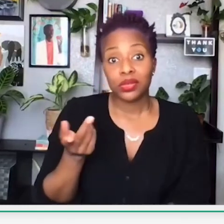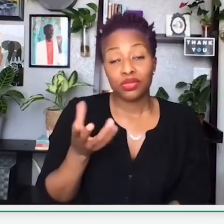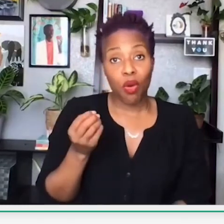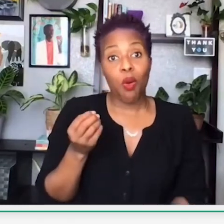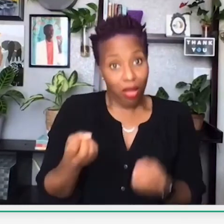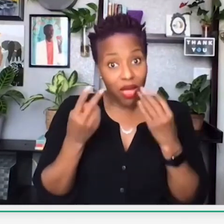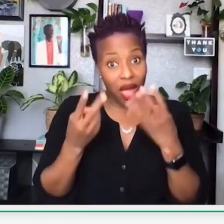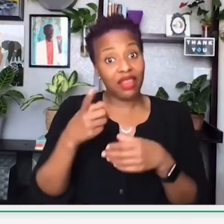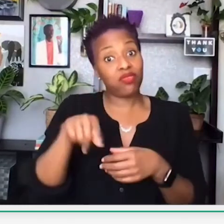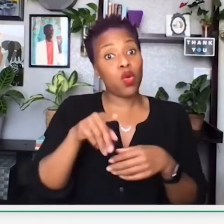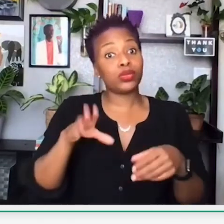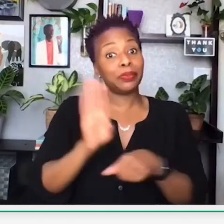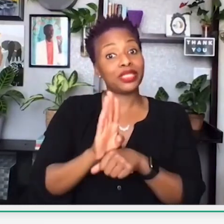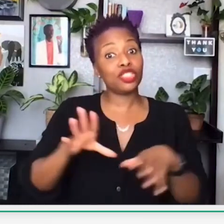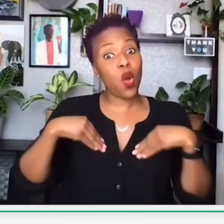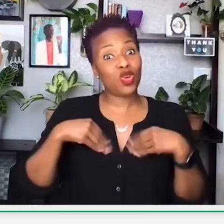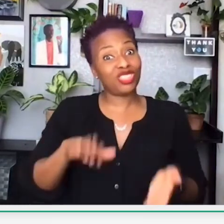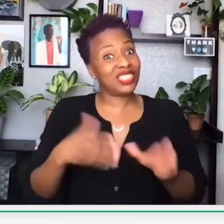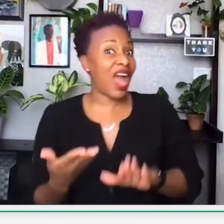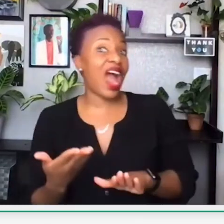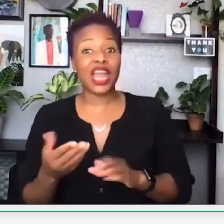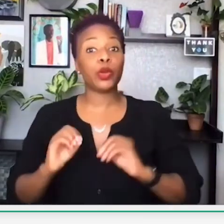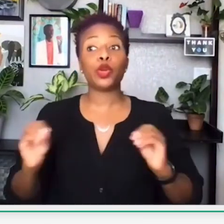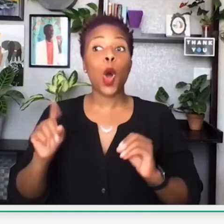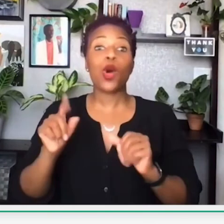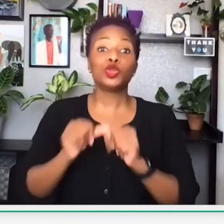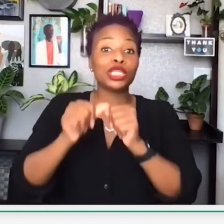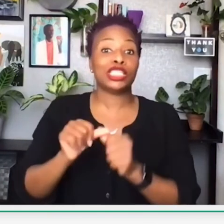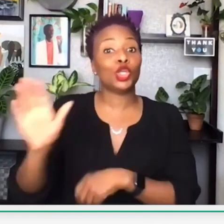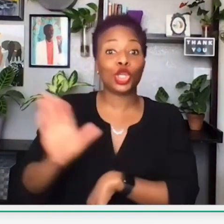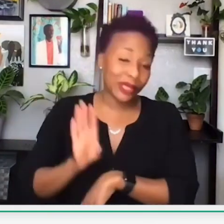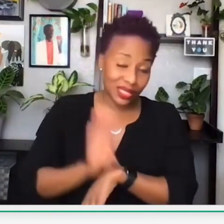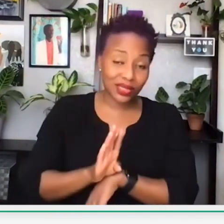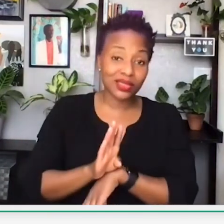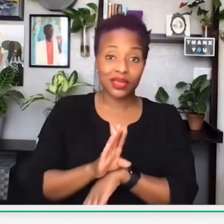The highest concentration of the individuals who passed away were black and brown individuals,